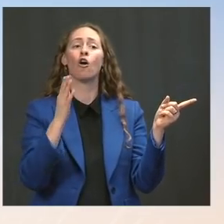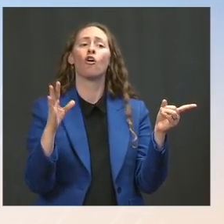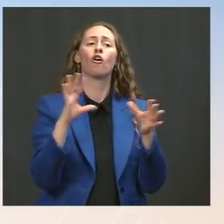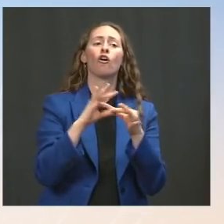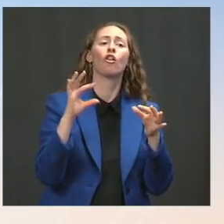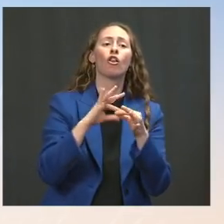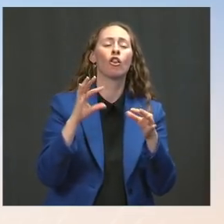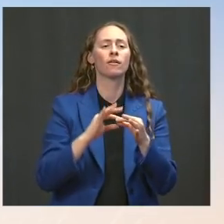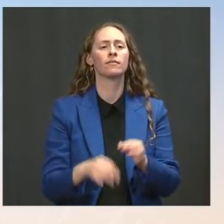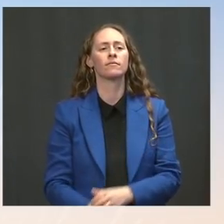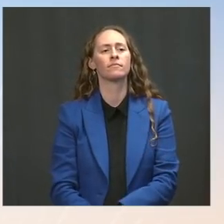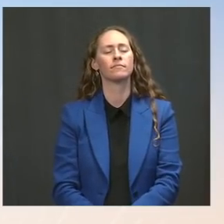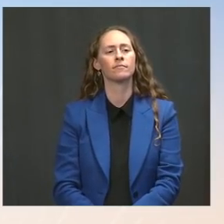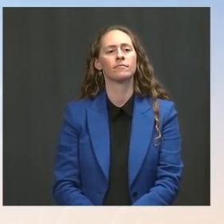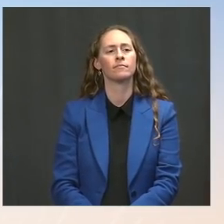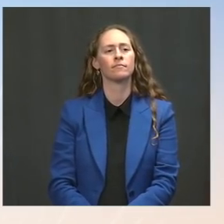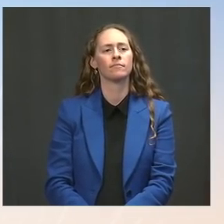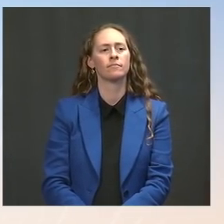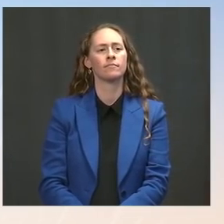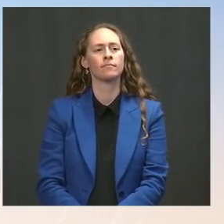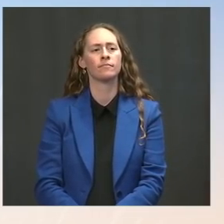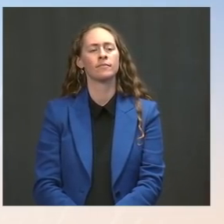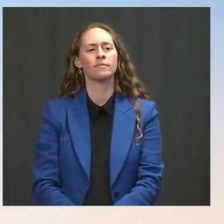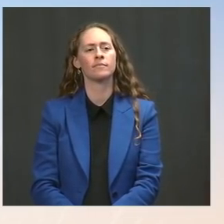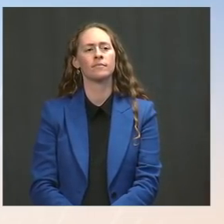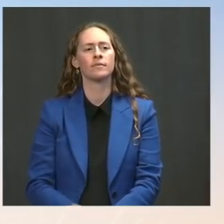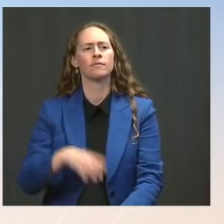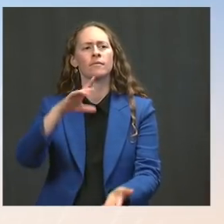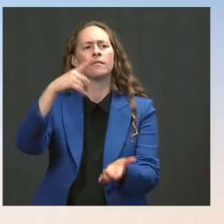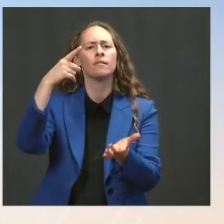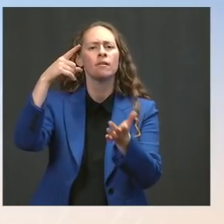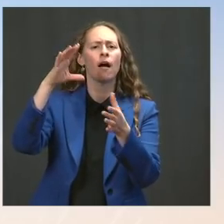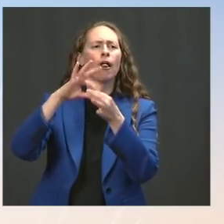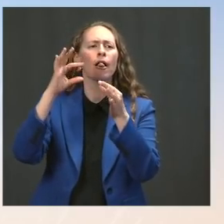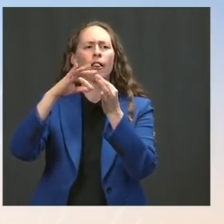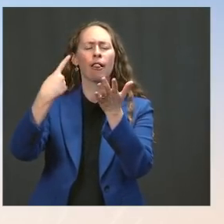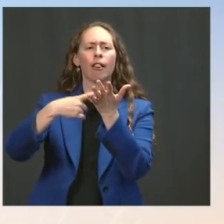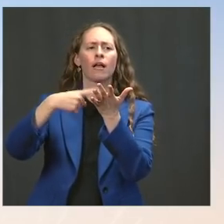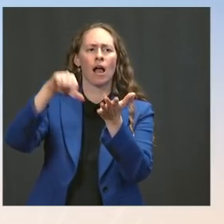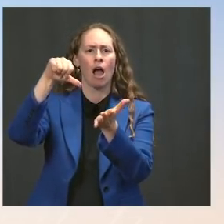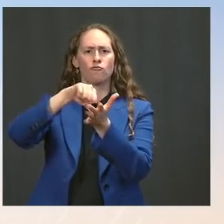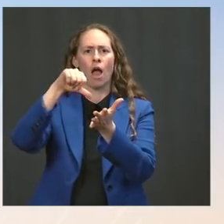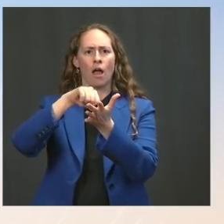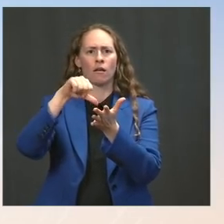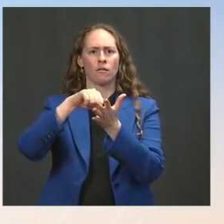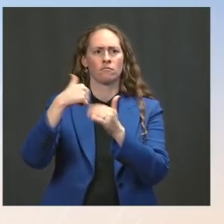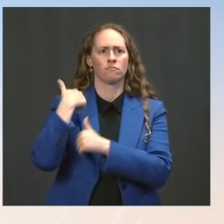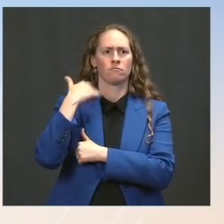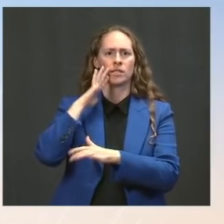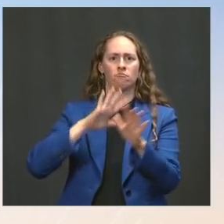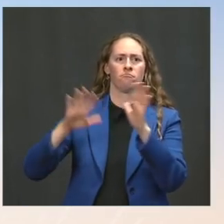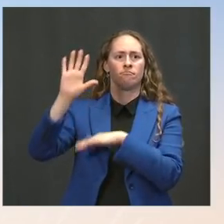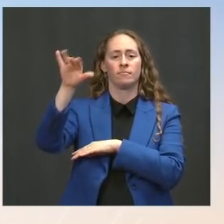by announcing this withdrawal, as we expect later today? Ms. Psaki: Well, I think we feel this is a natural next step